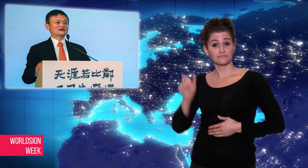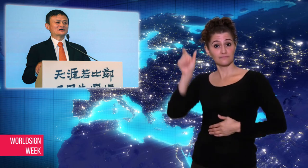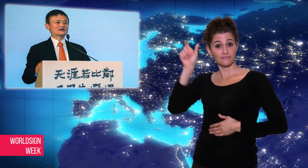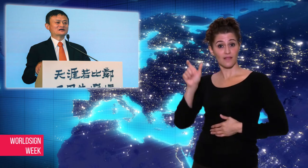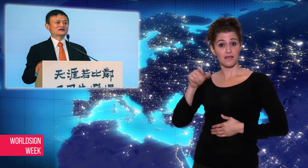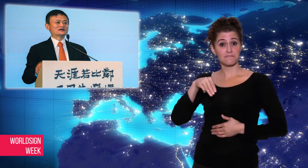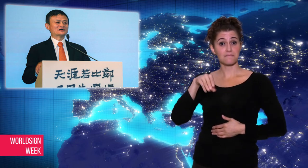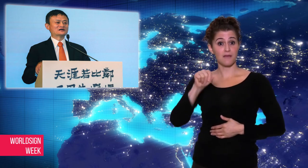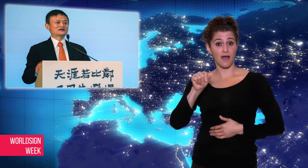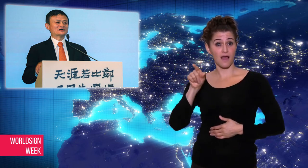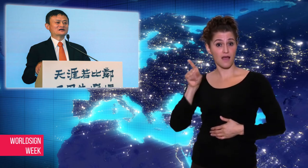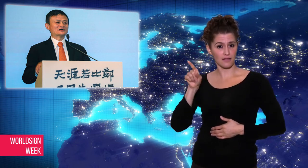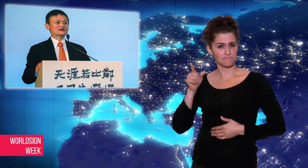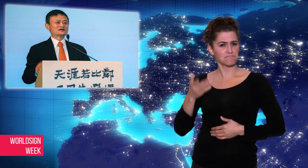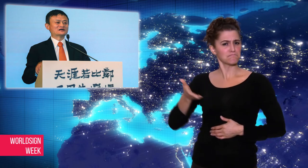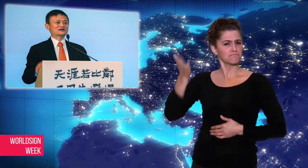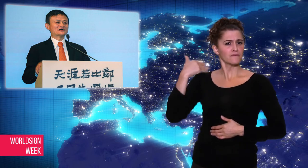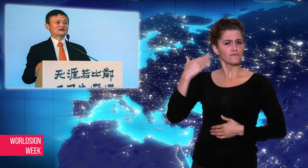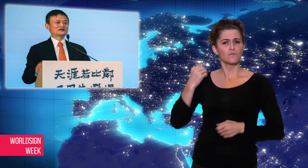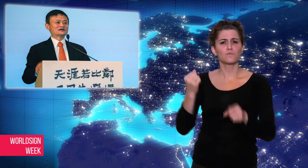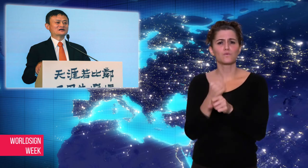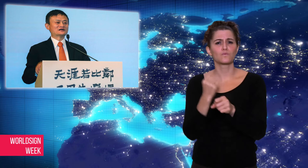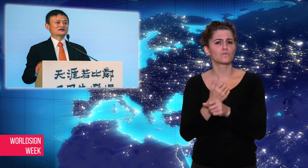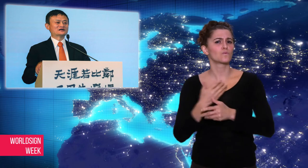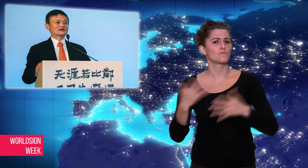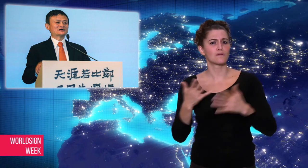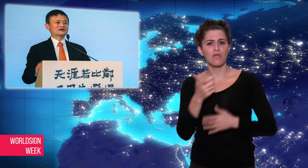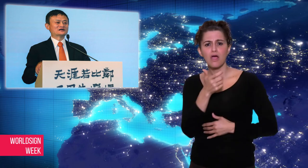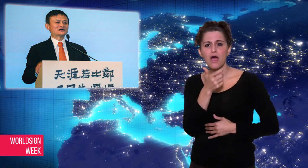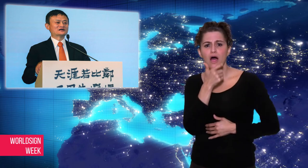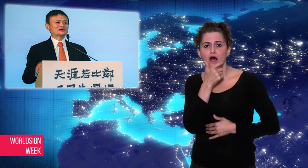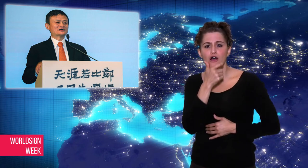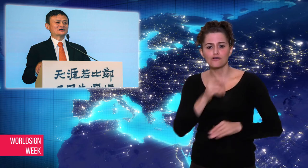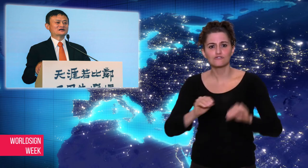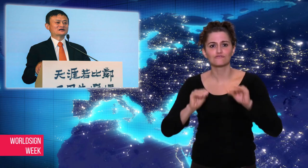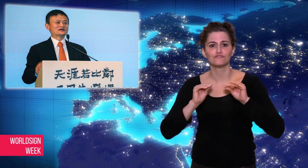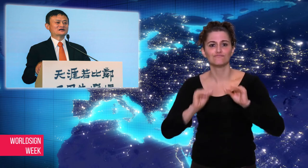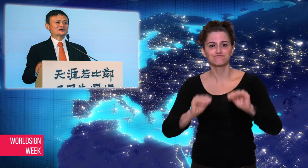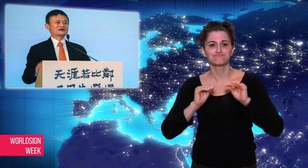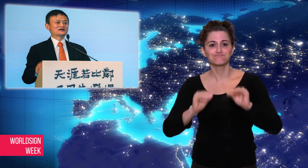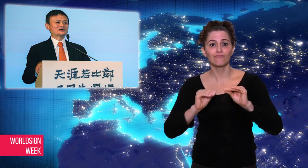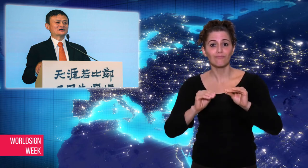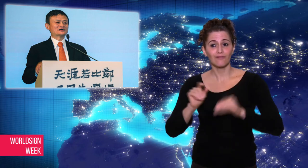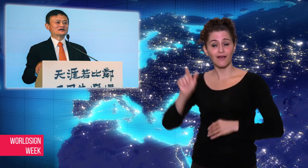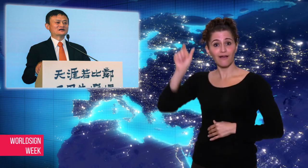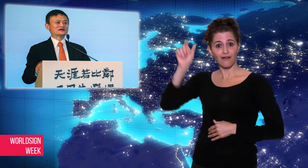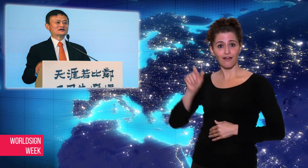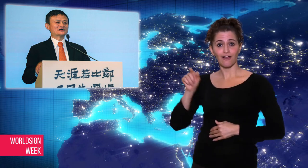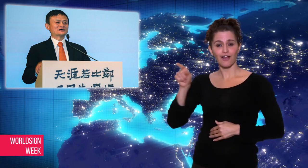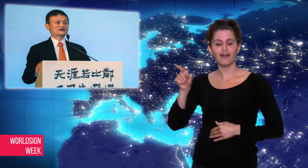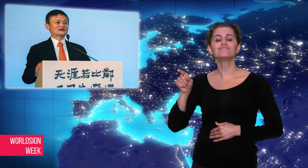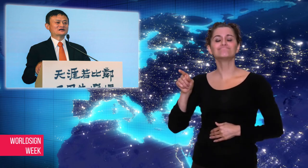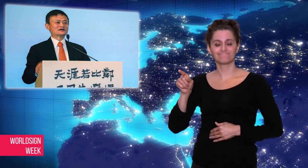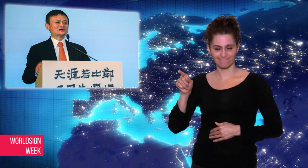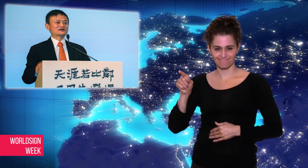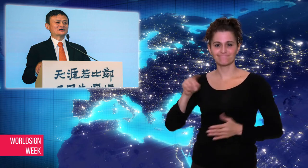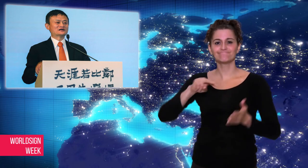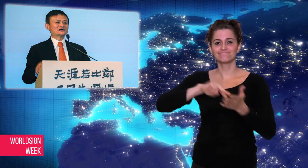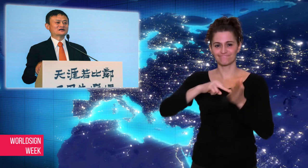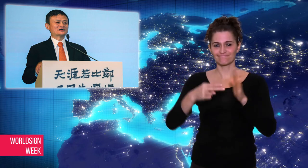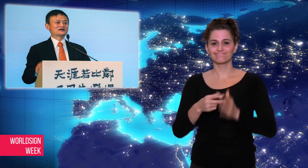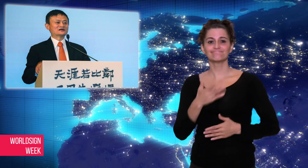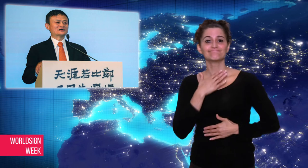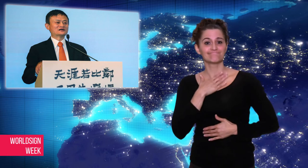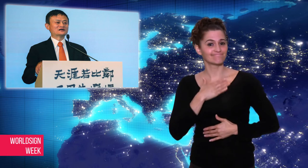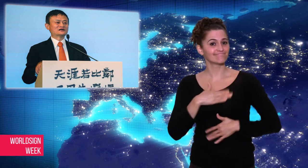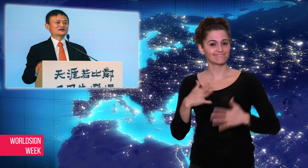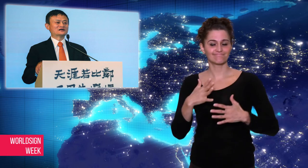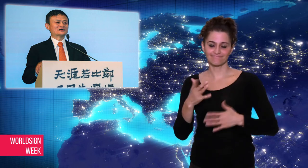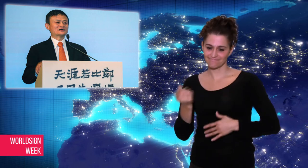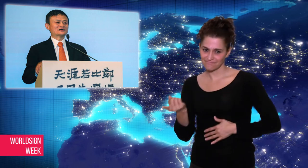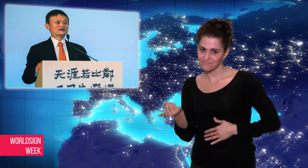in 1999 in an apartment and became the